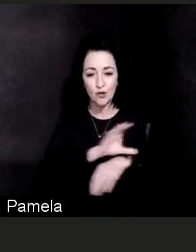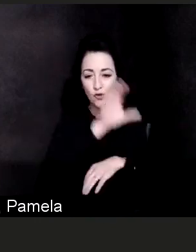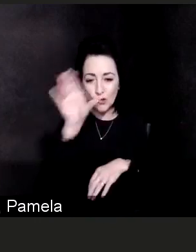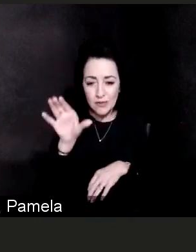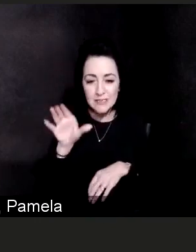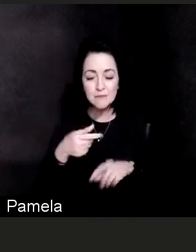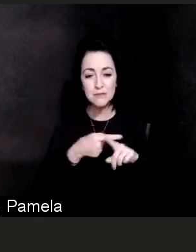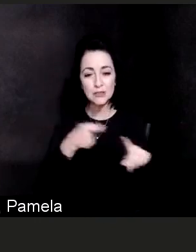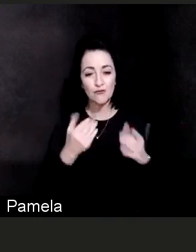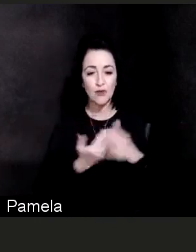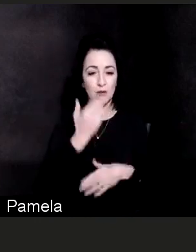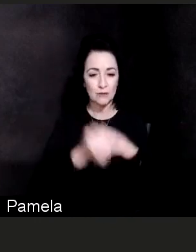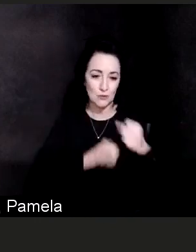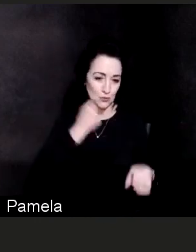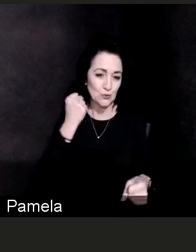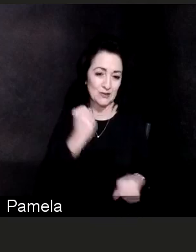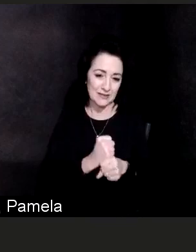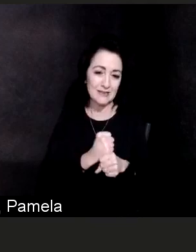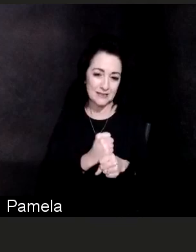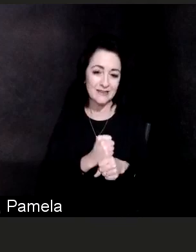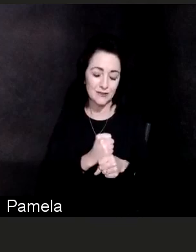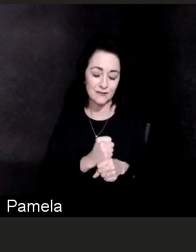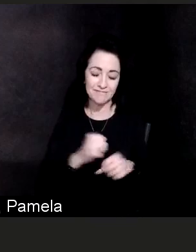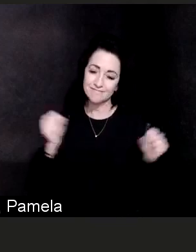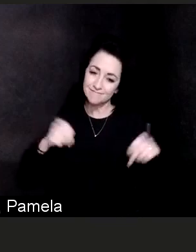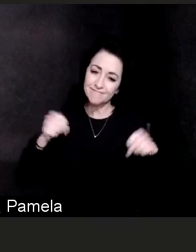expected this to some extent because it is now what?